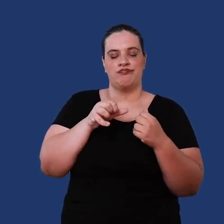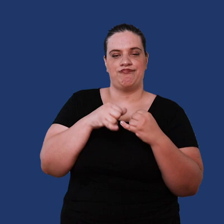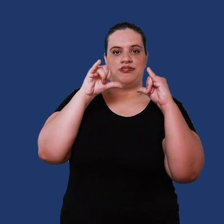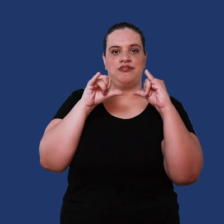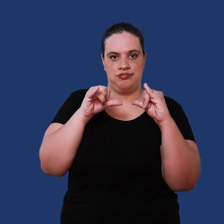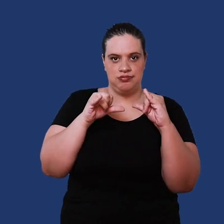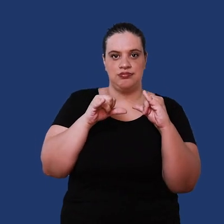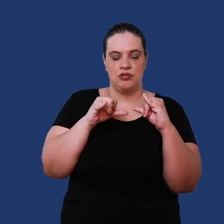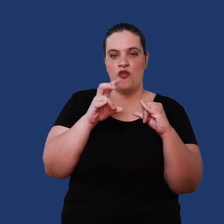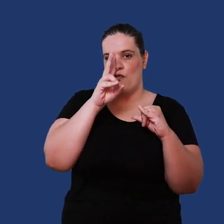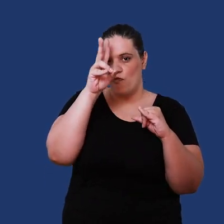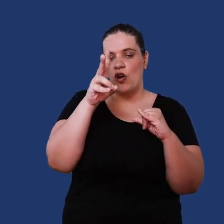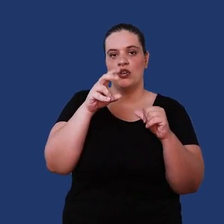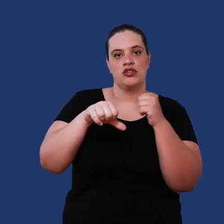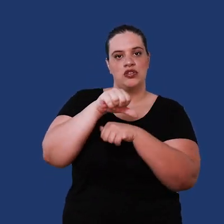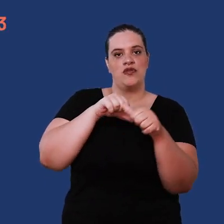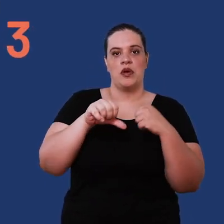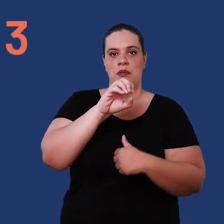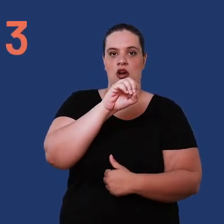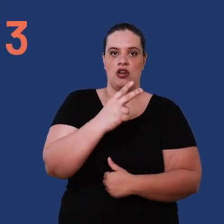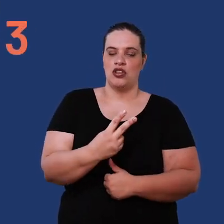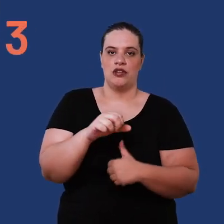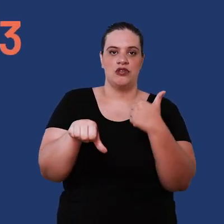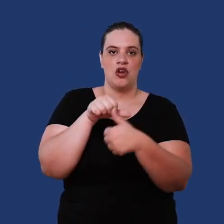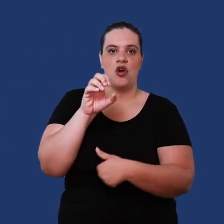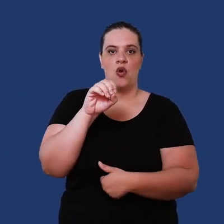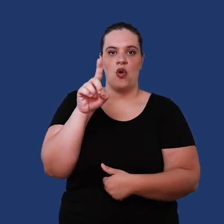a high voltage electrical discharge transforms oxygen and ozone is a